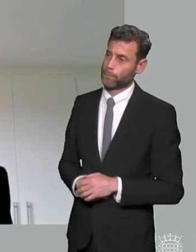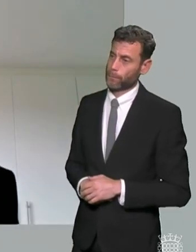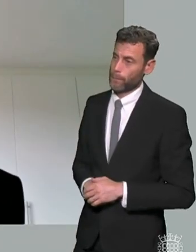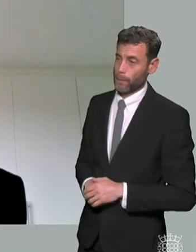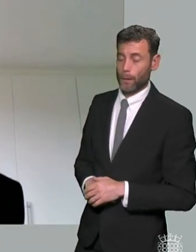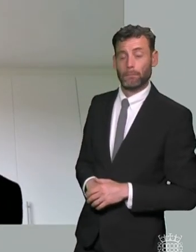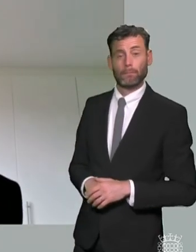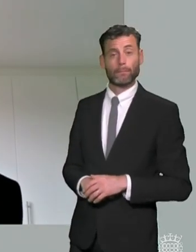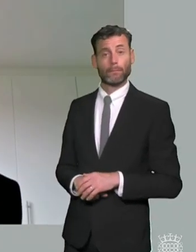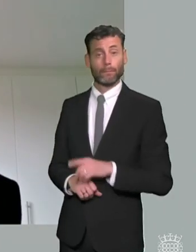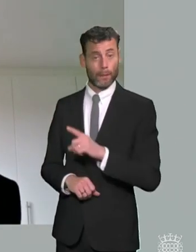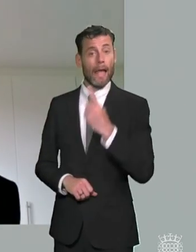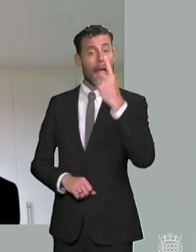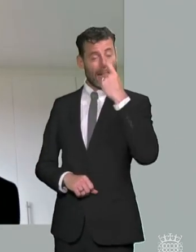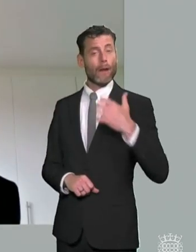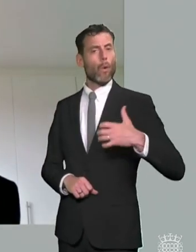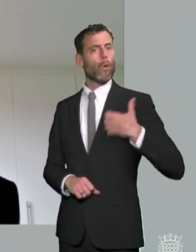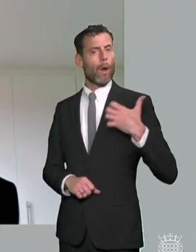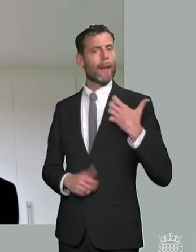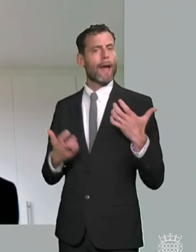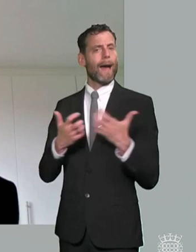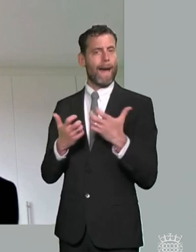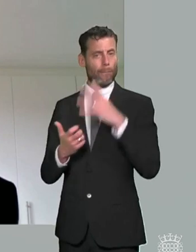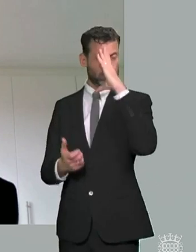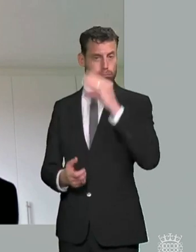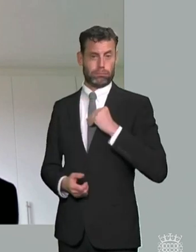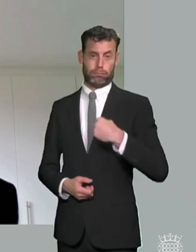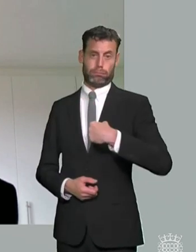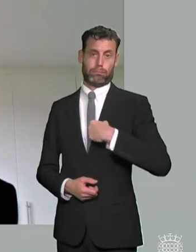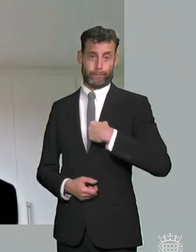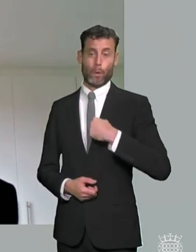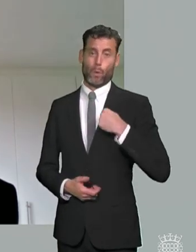a complaint towards once i've exhausted the local authorities complaints process they can come to us